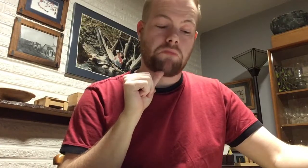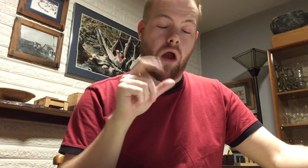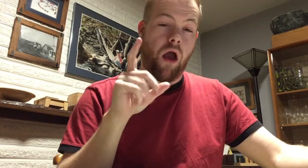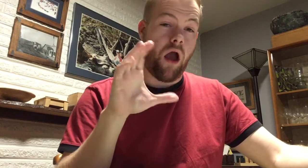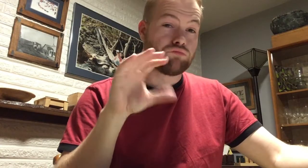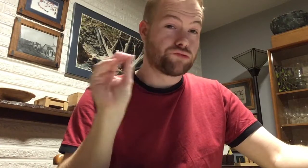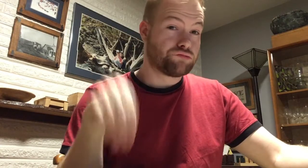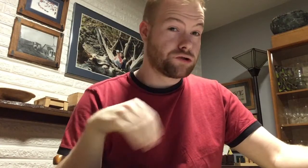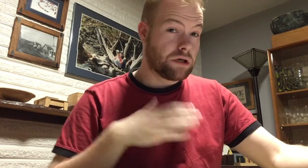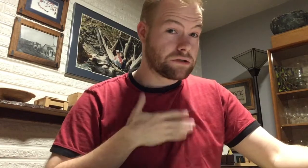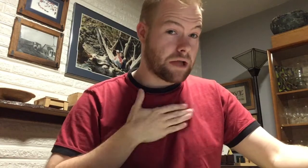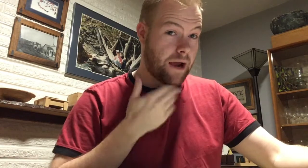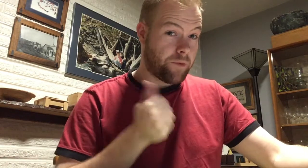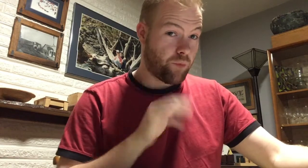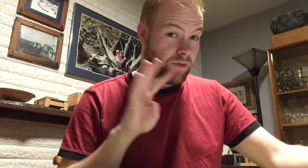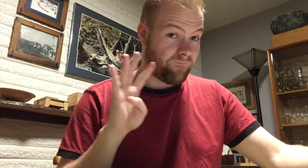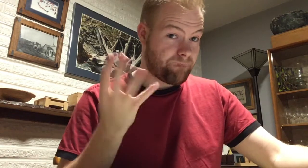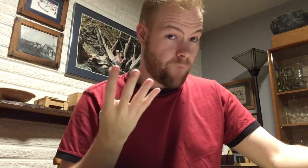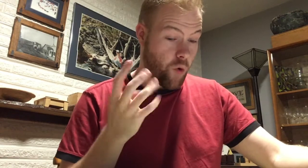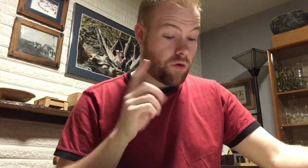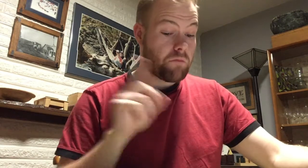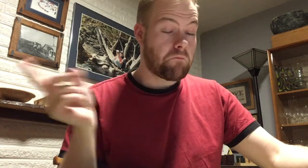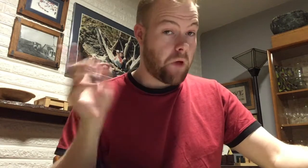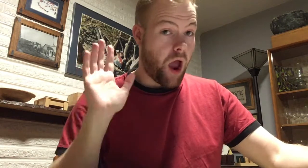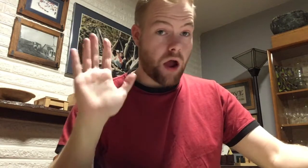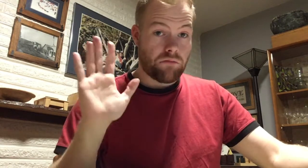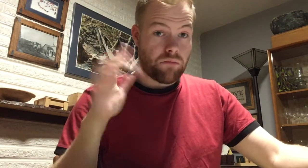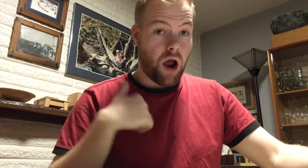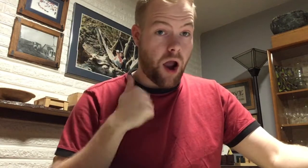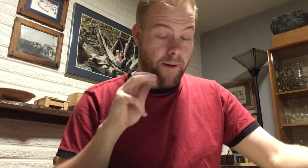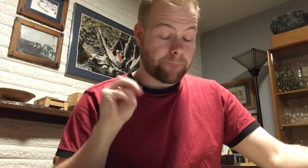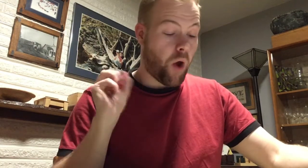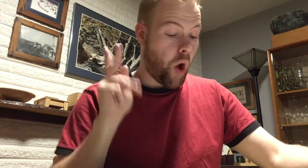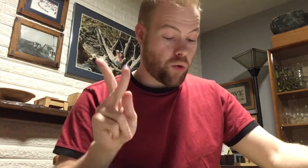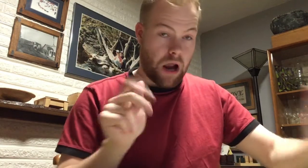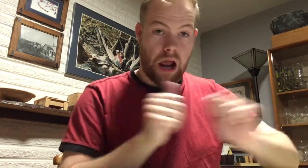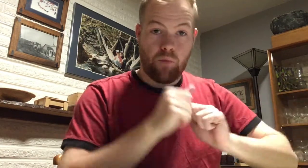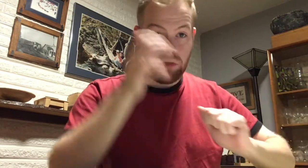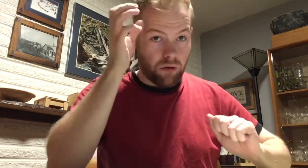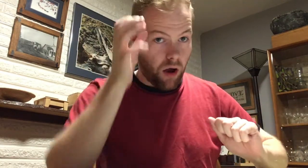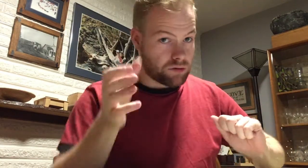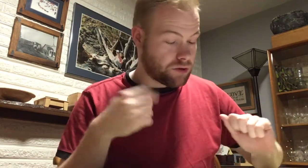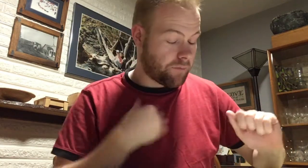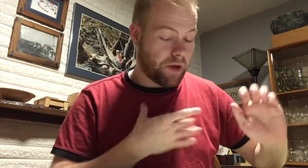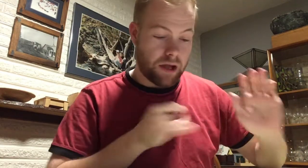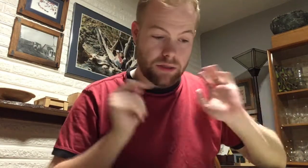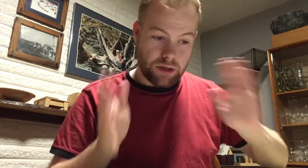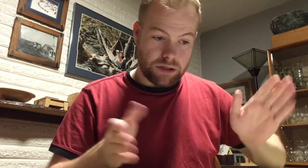Not 100% happy with the fourth, but I am okay with the concept, I like it.